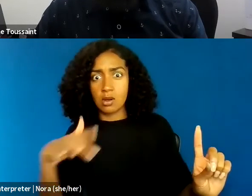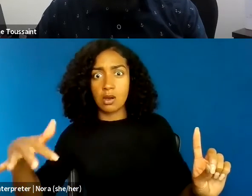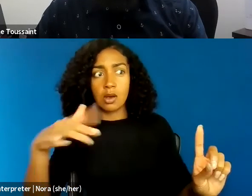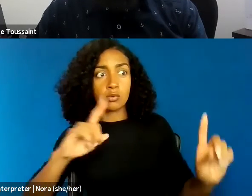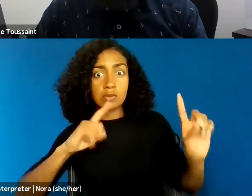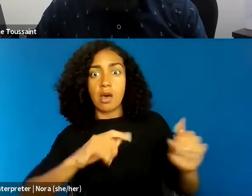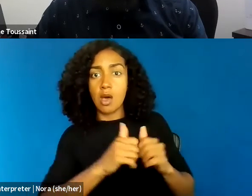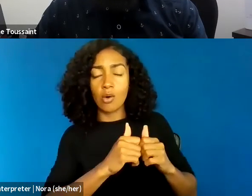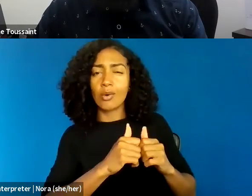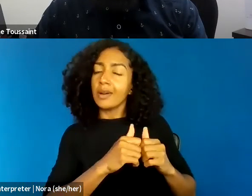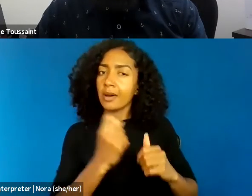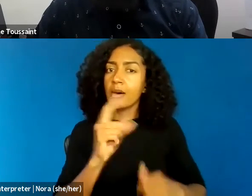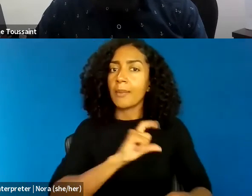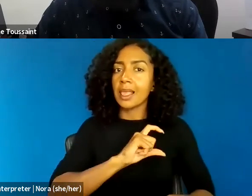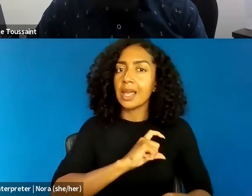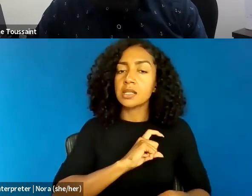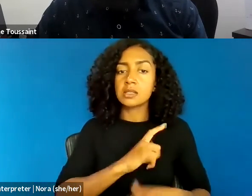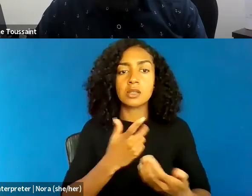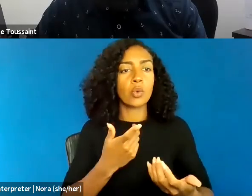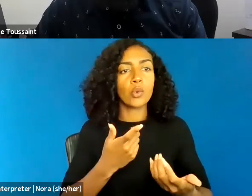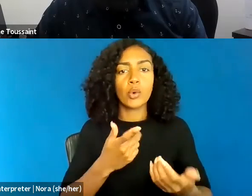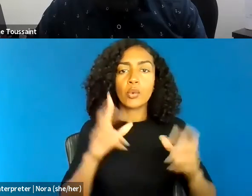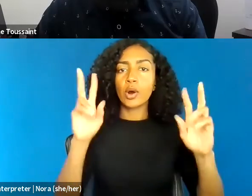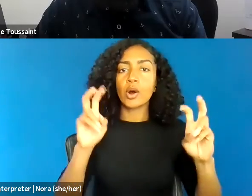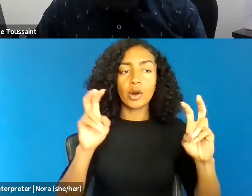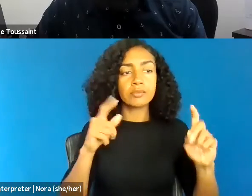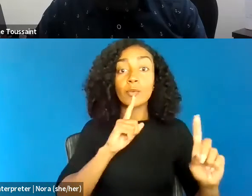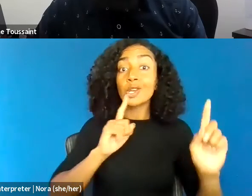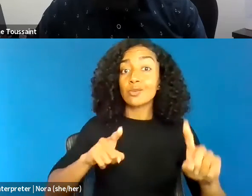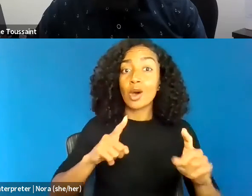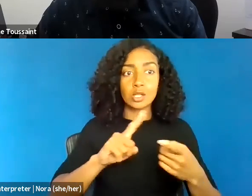that he had a $20 bill that wasn't legitimate,